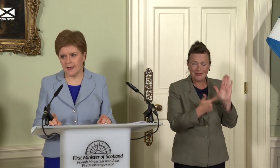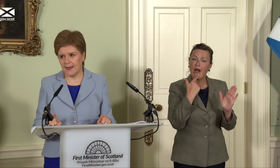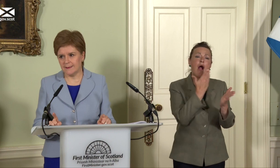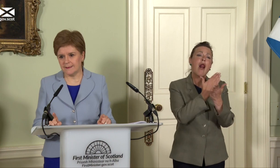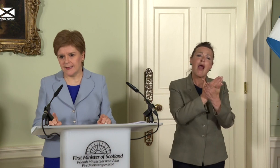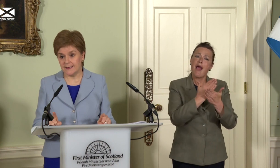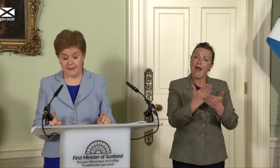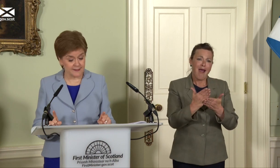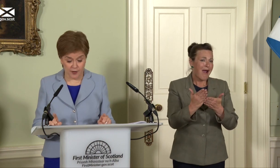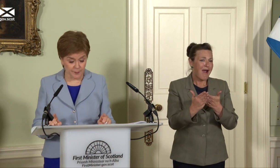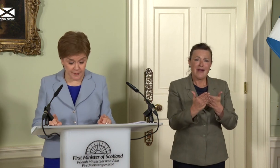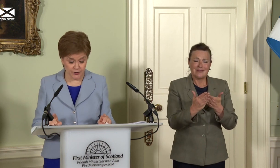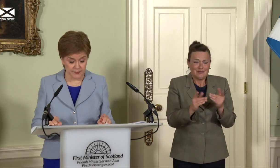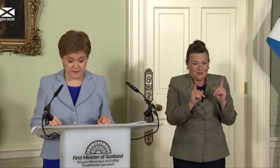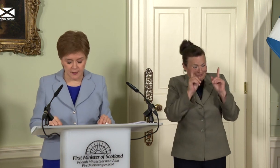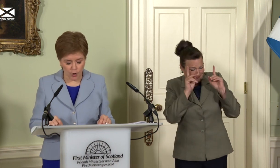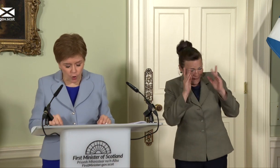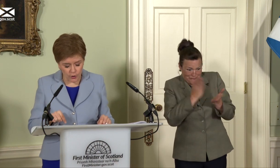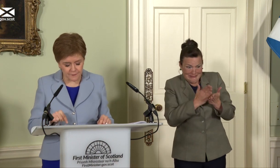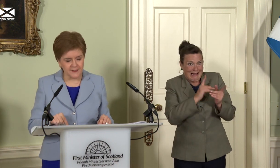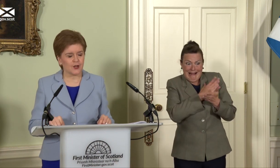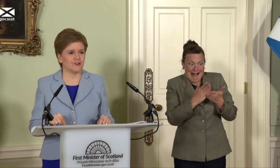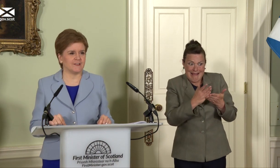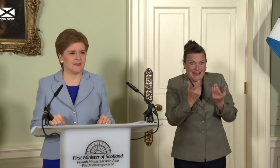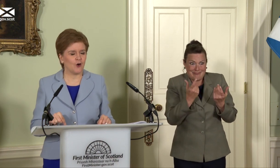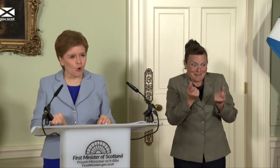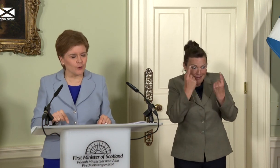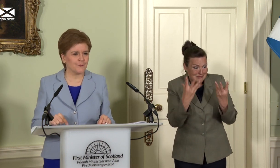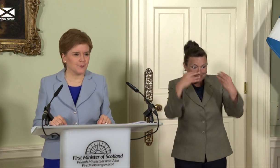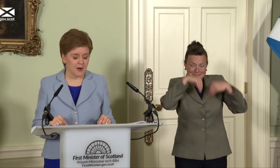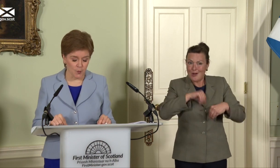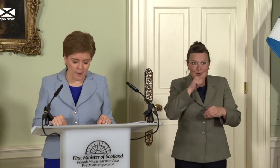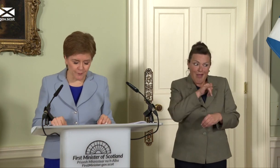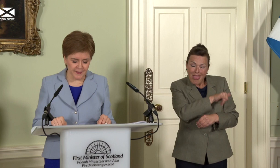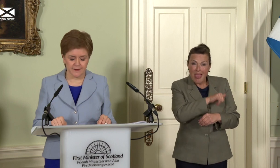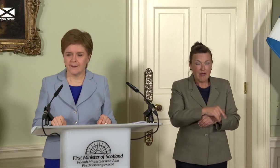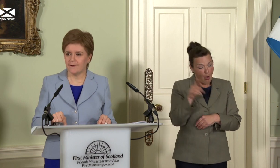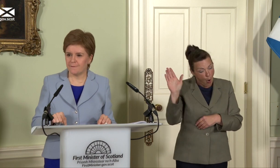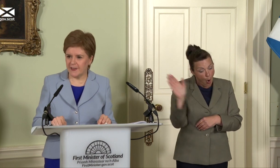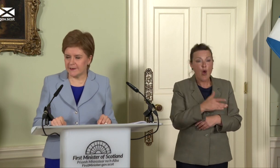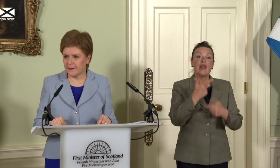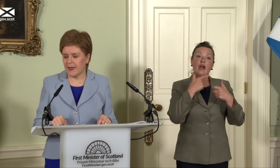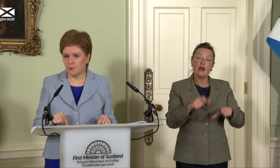and it is unambiguous - all of these countries – all of them – are wealthier, fairer and more